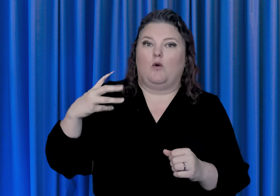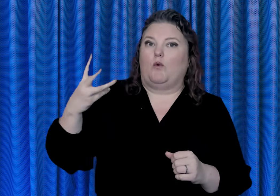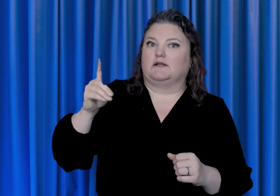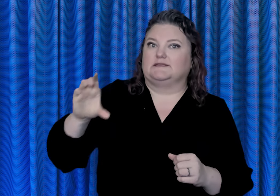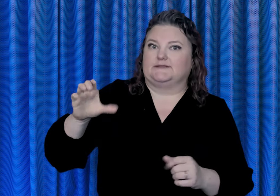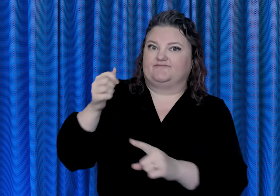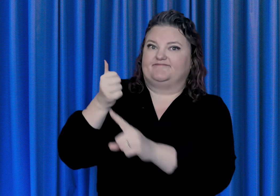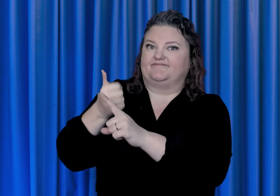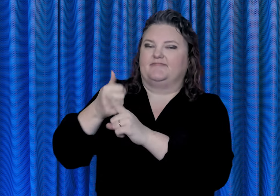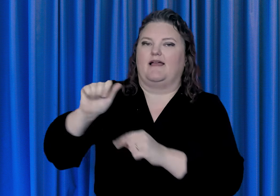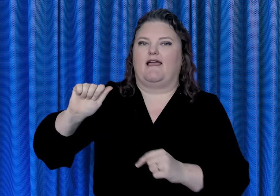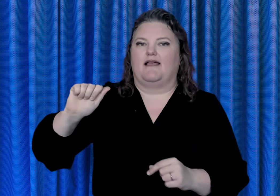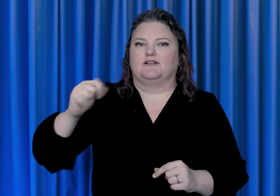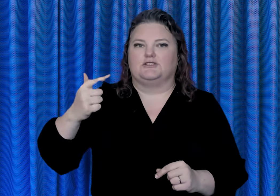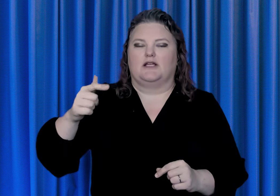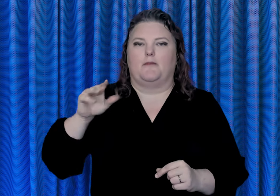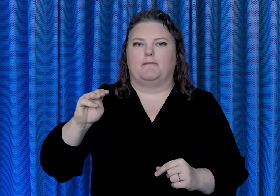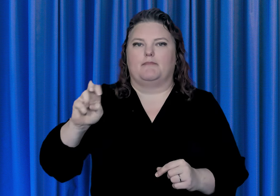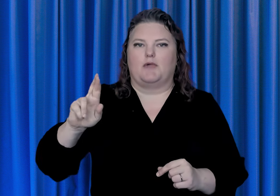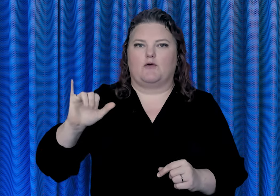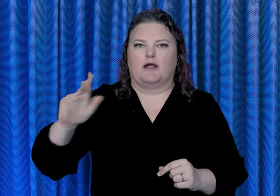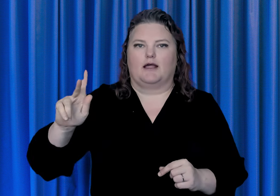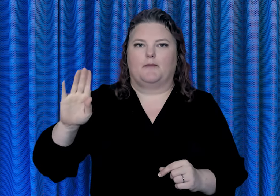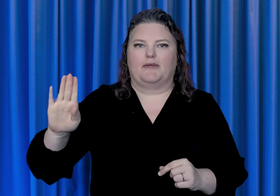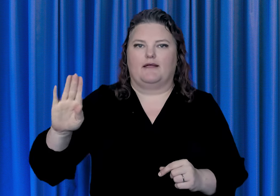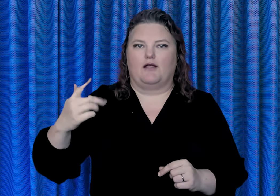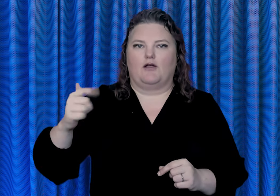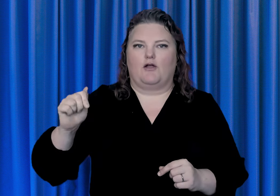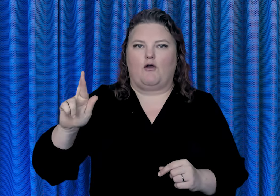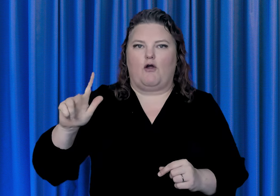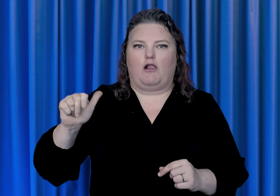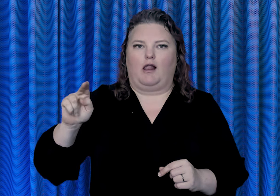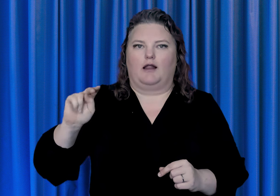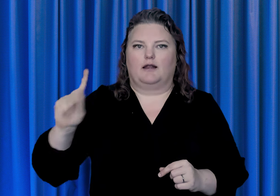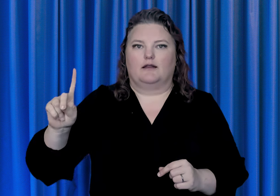Attorney General Merrick B. Garland today signed a final rule under Title II of the